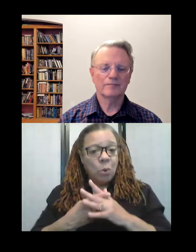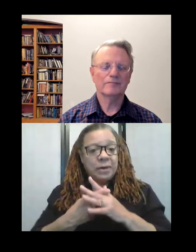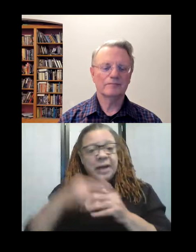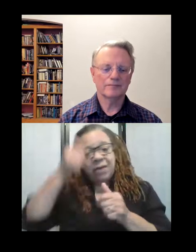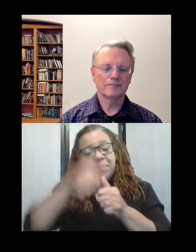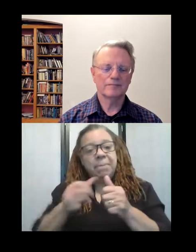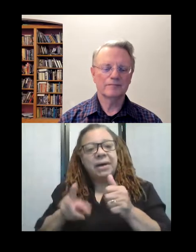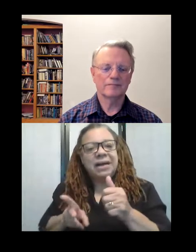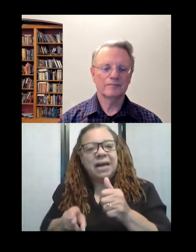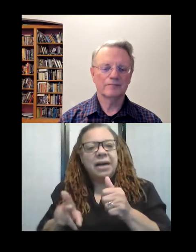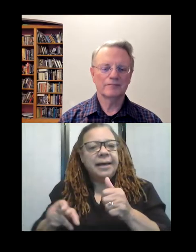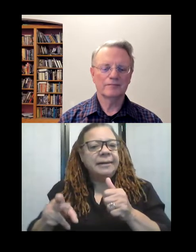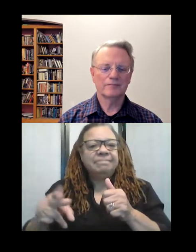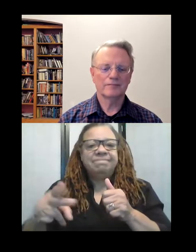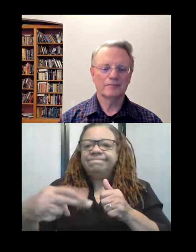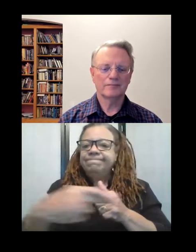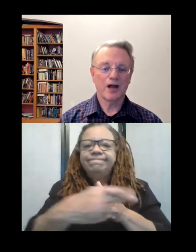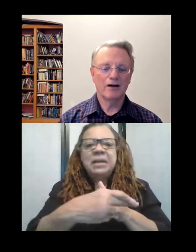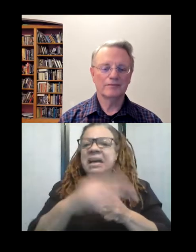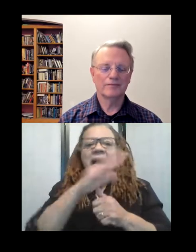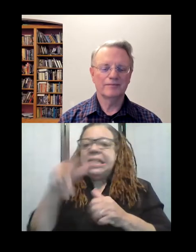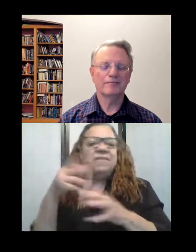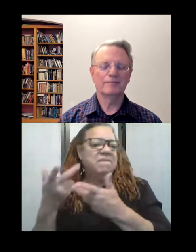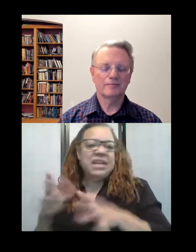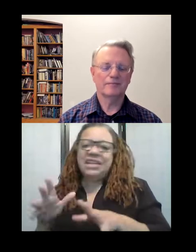but it didn't... I never even finished it, um, because then it was